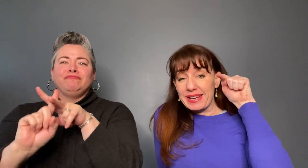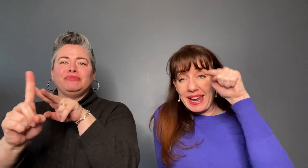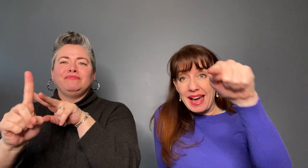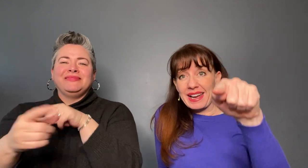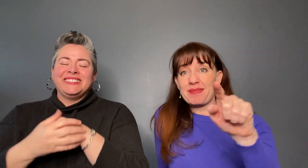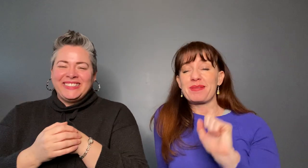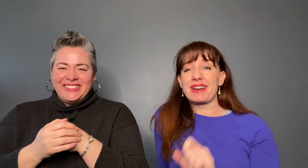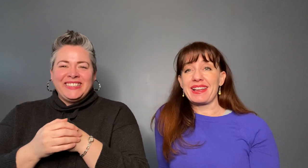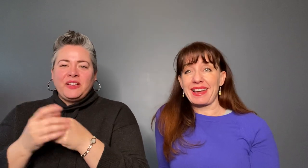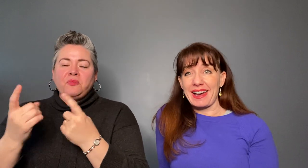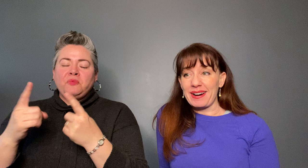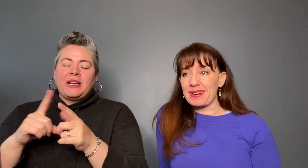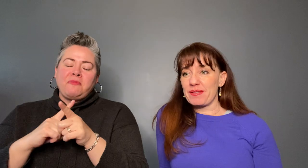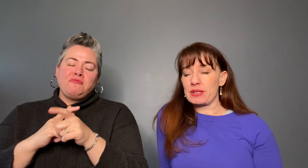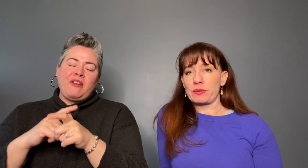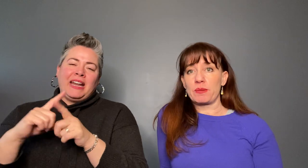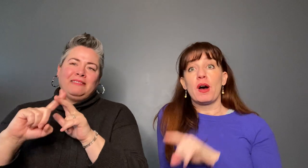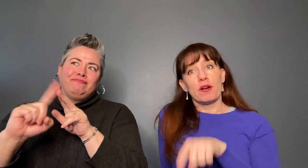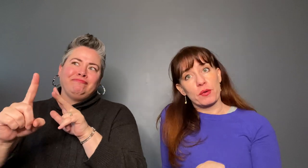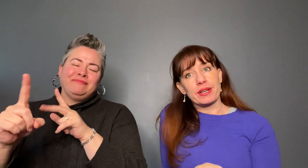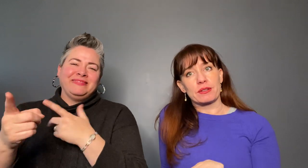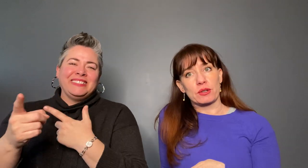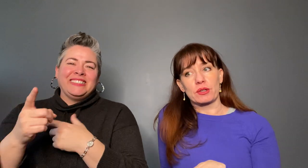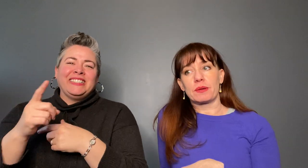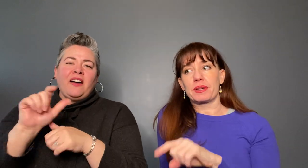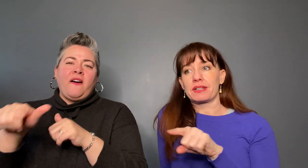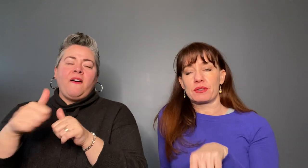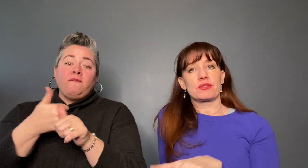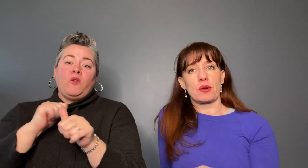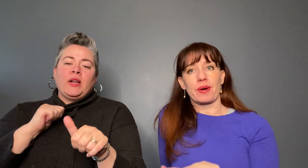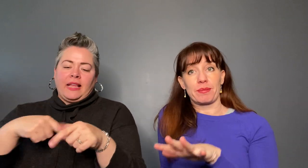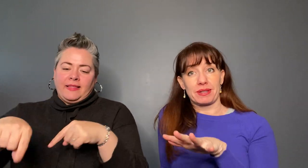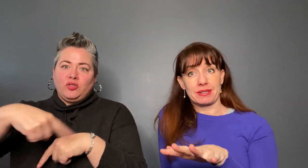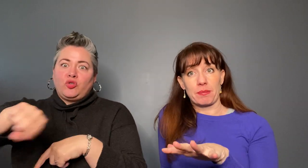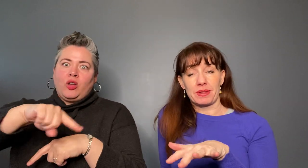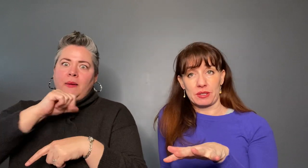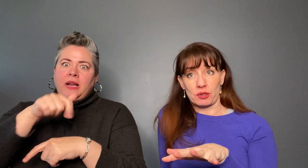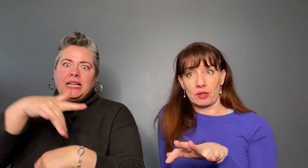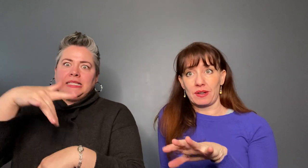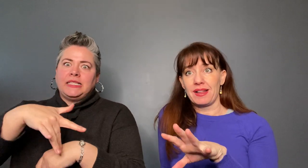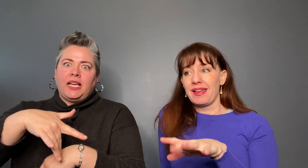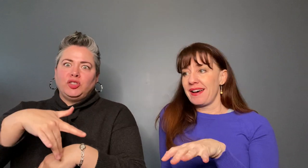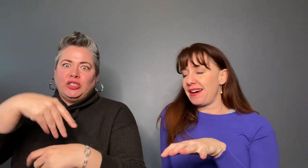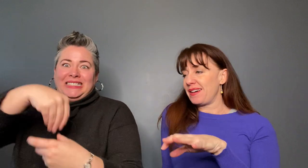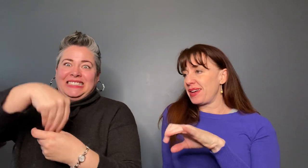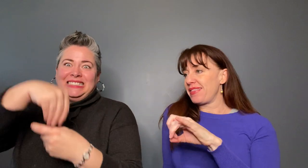I am running out of this room, avoiding the circle because there's no way I'll step in this circle!